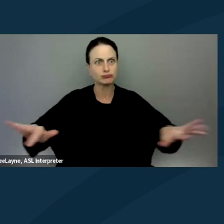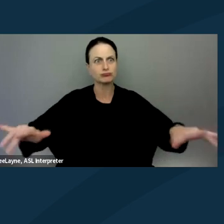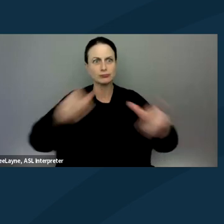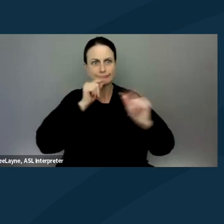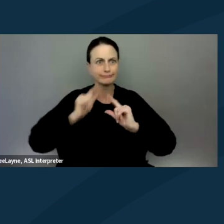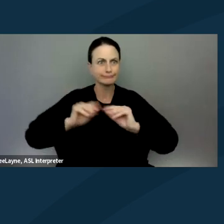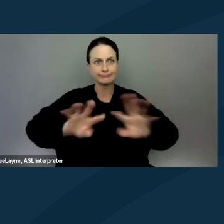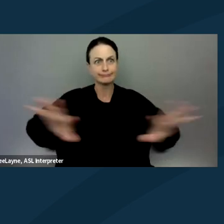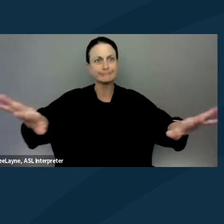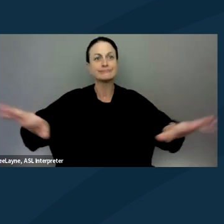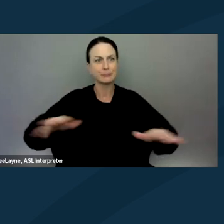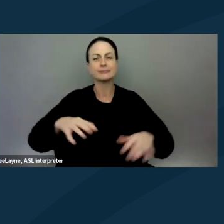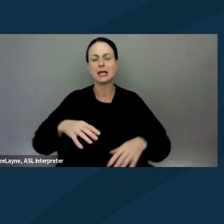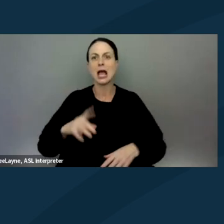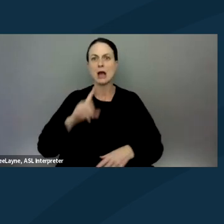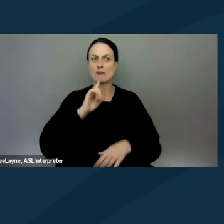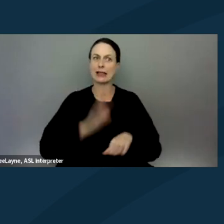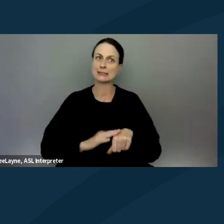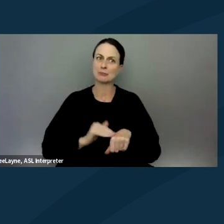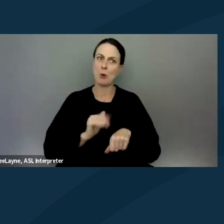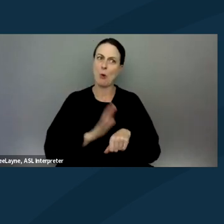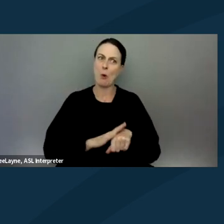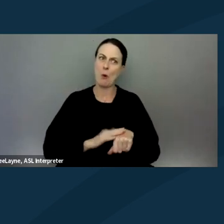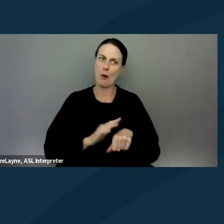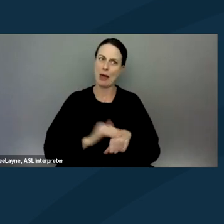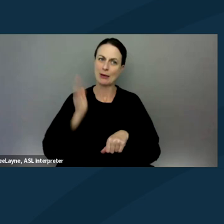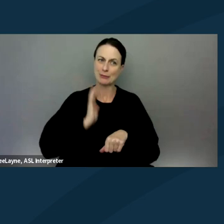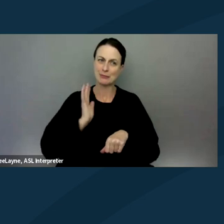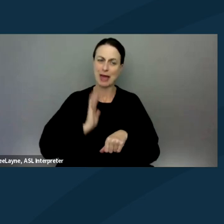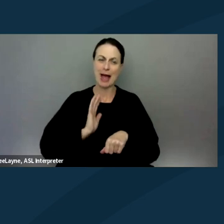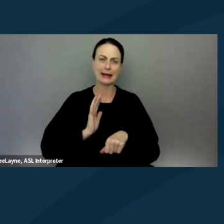So I was really spoiled there. Back in the heyday of ADAPT,